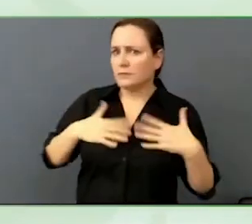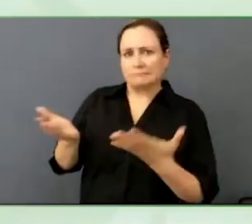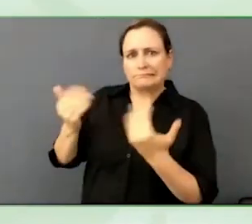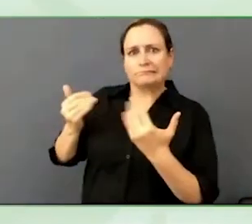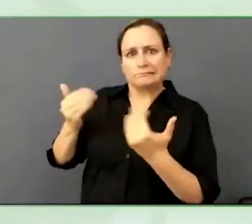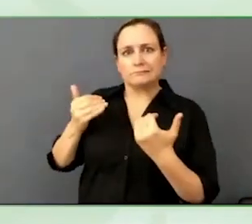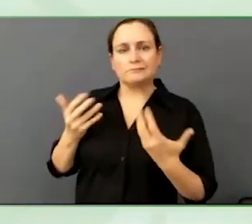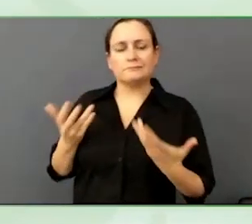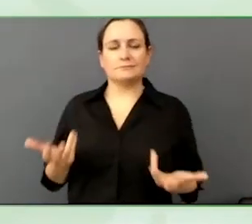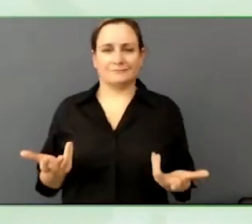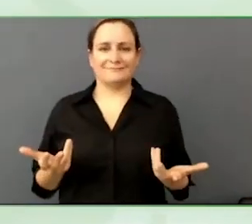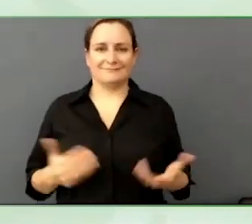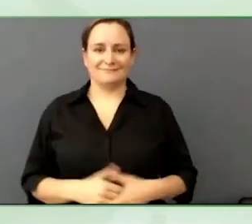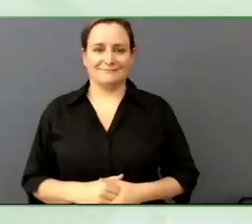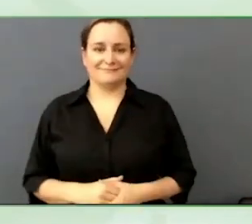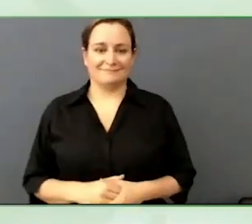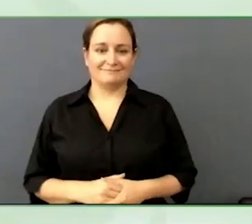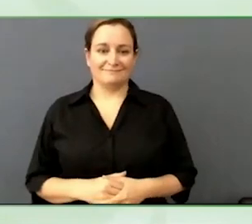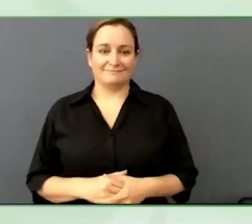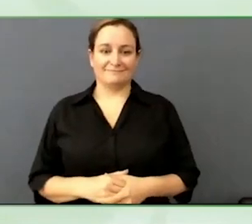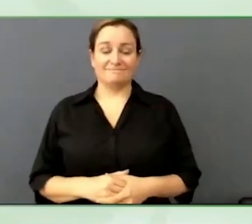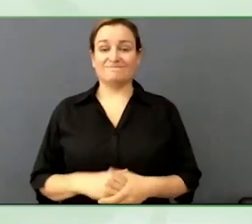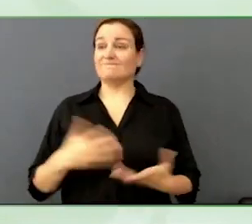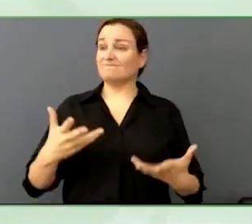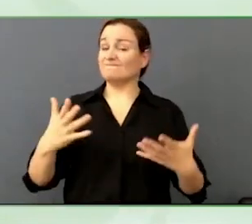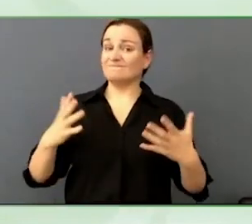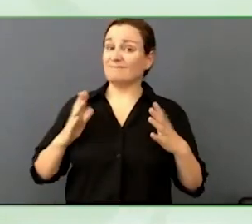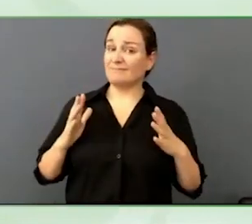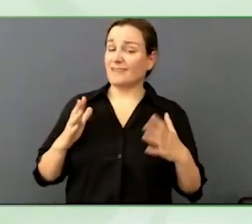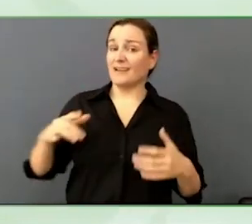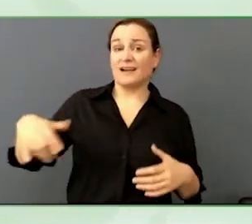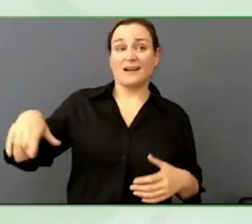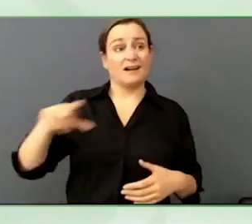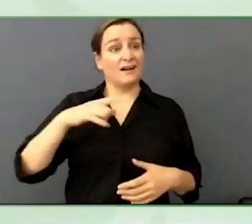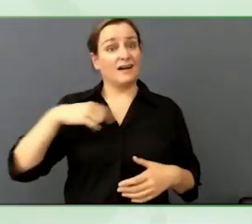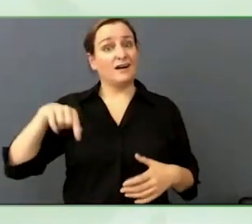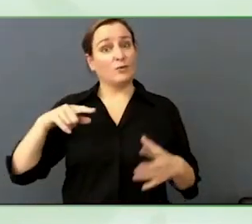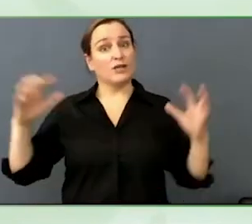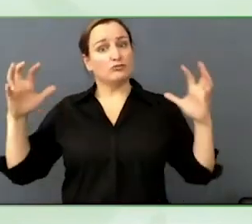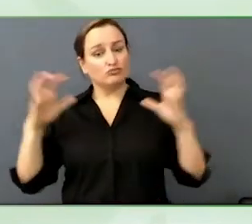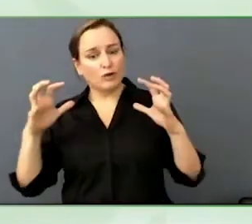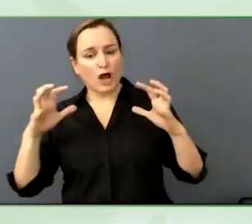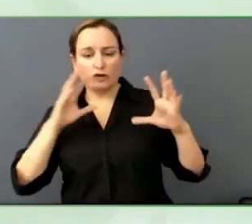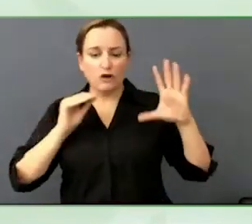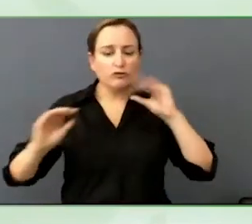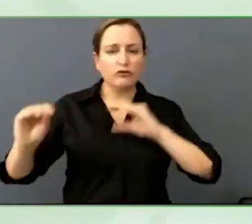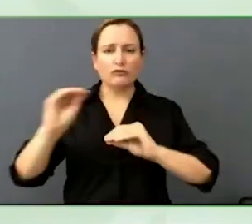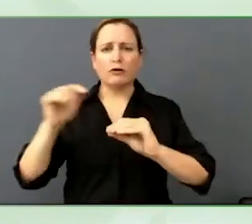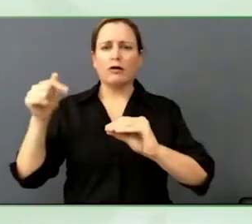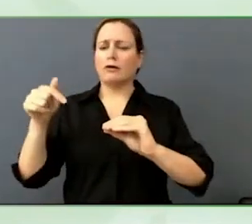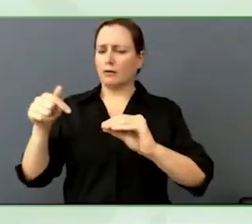If we do not come up with a better solution that is appropriate for what is doable.